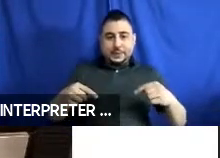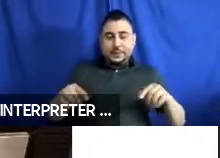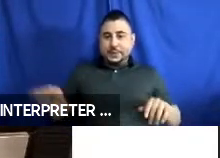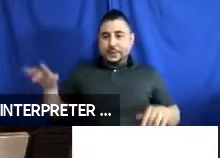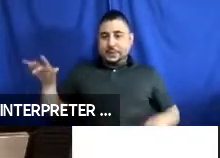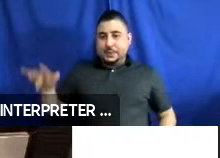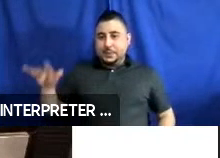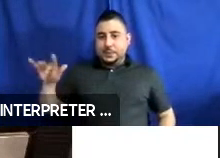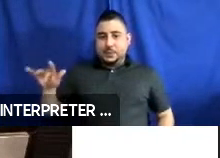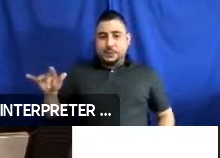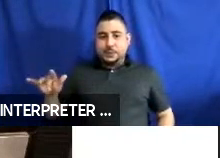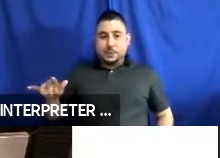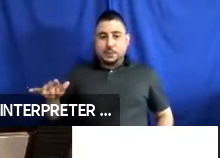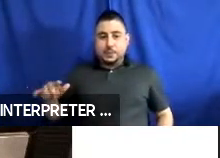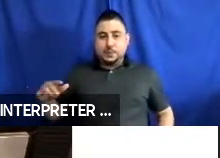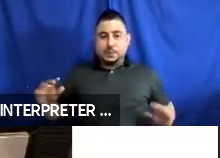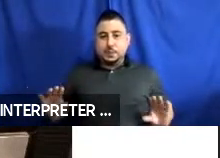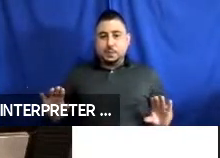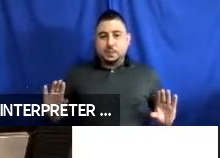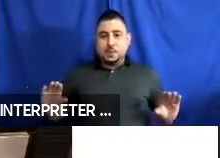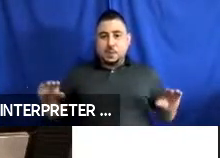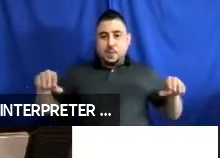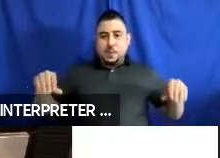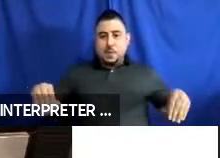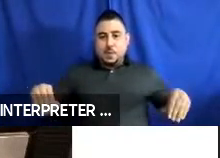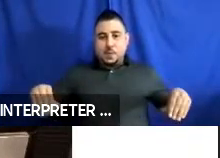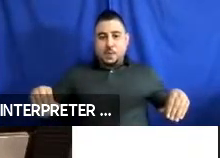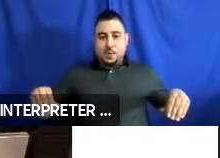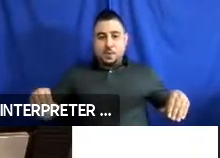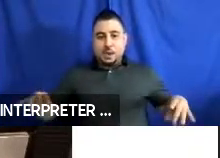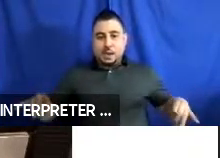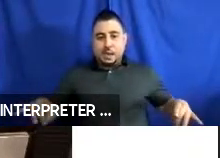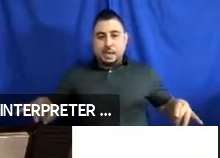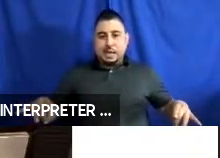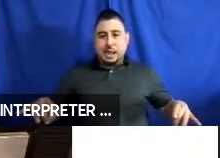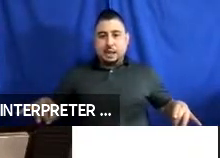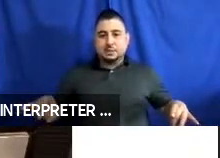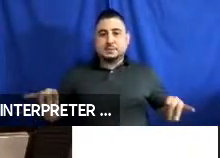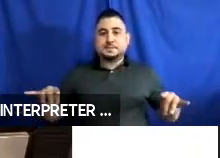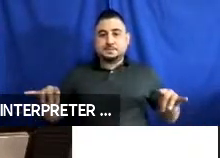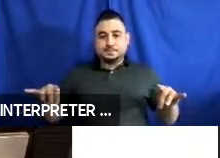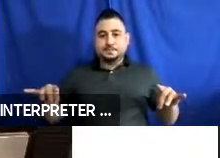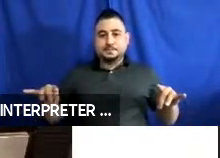and it will deploy the anchors outward so they connect to the attachments. The two hooks